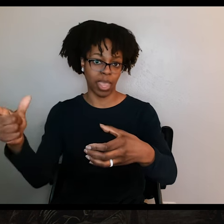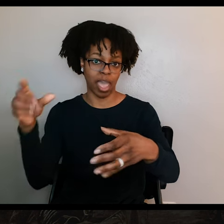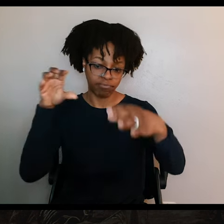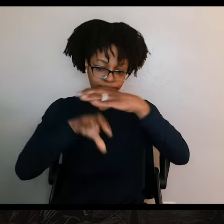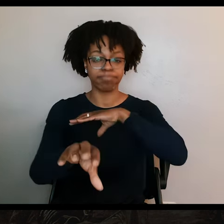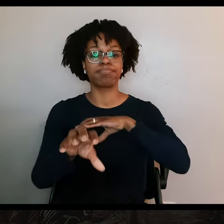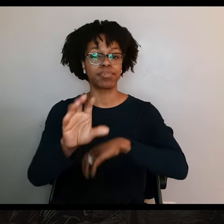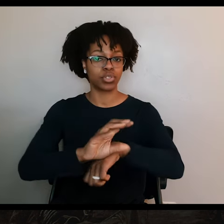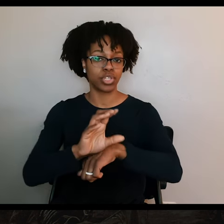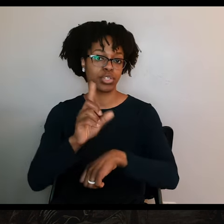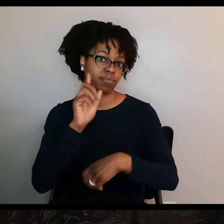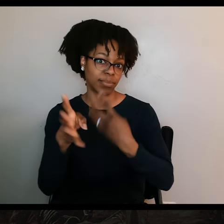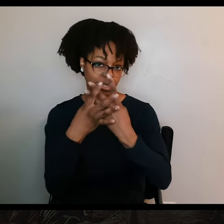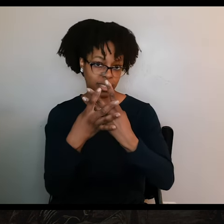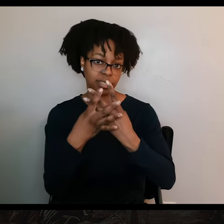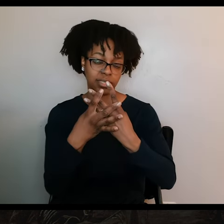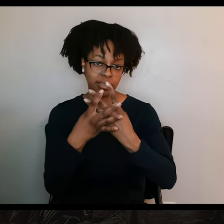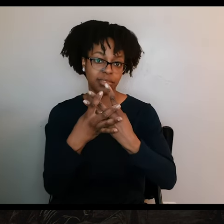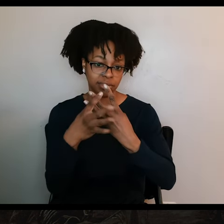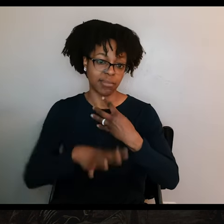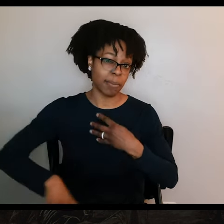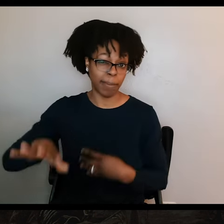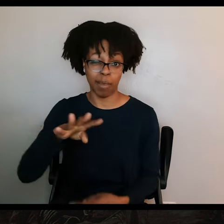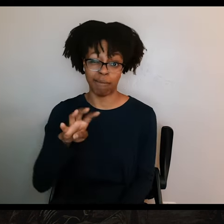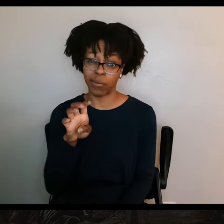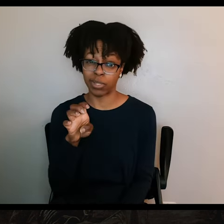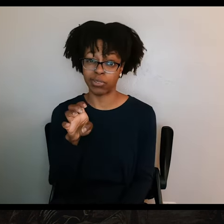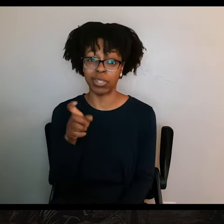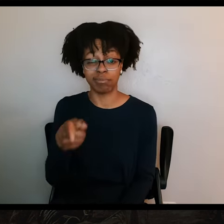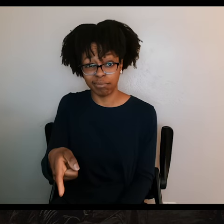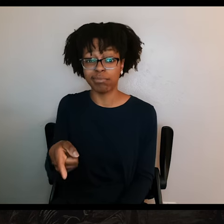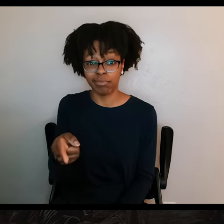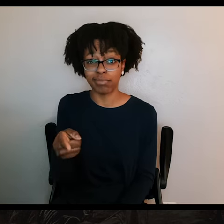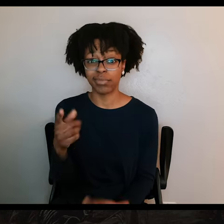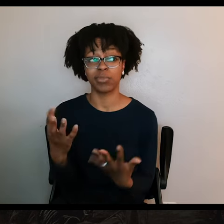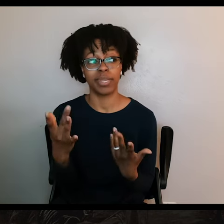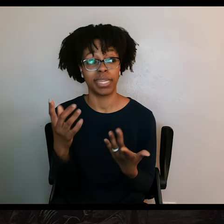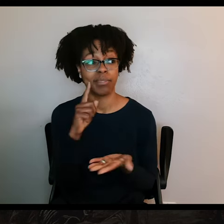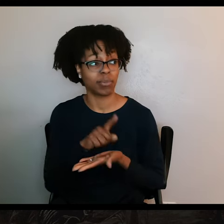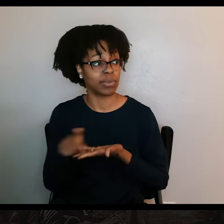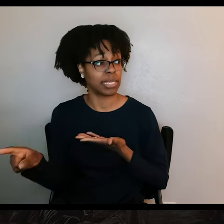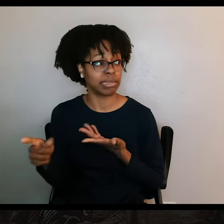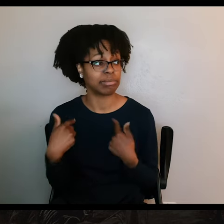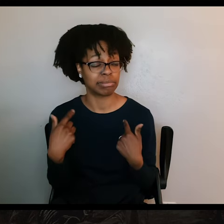crammed into this church, where it's their prison for an entire week while they wait to find out what their fate is going to be.